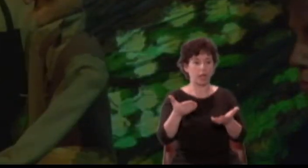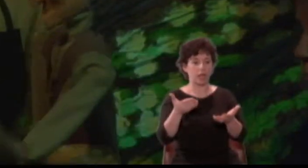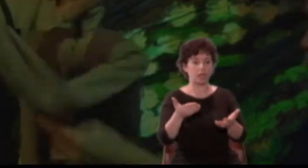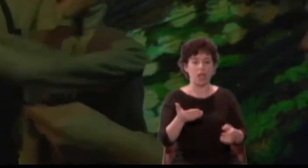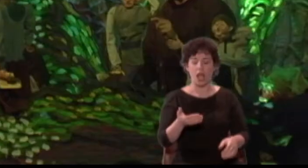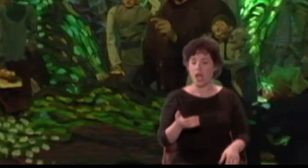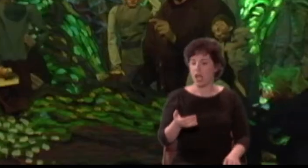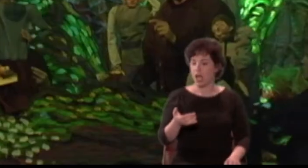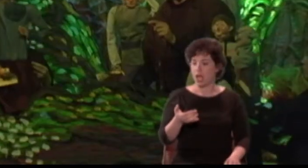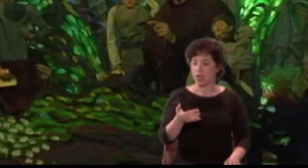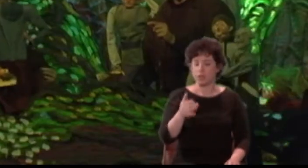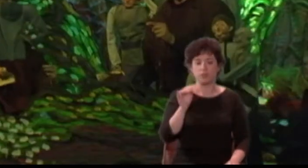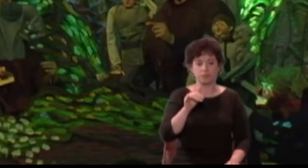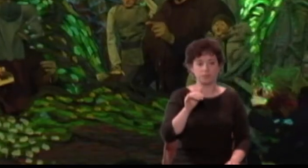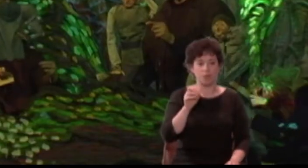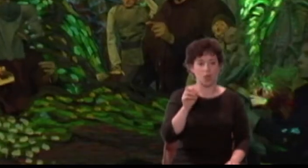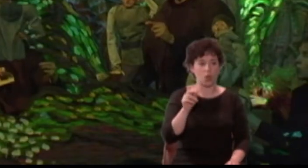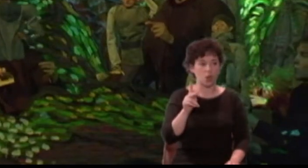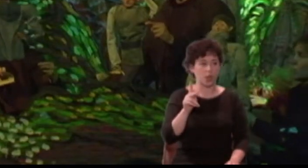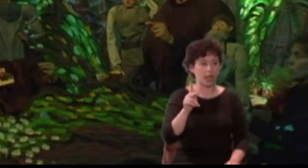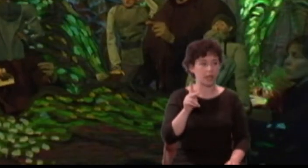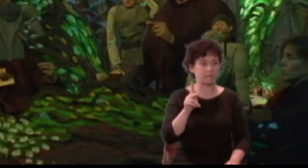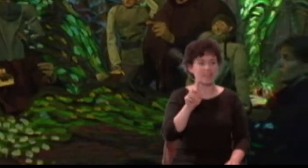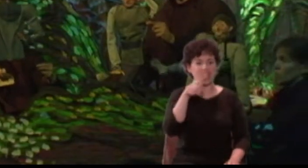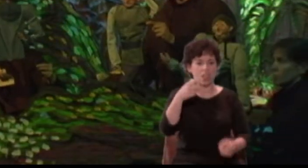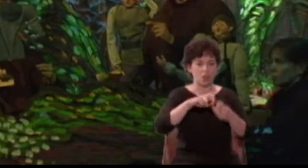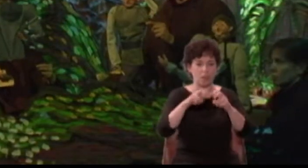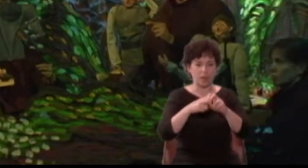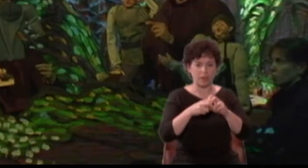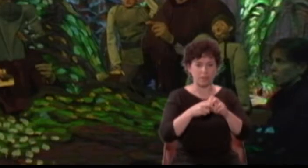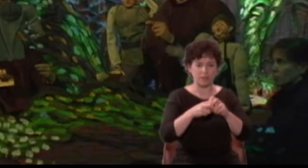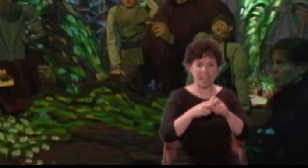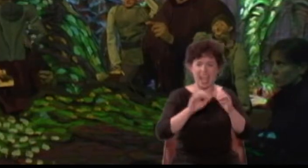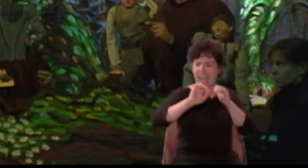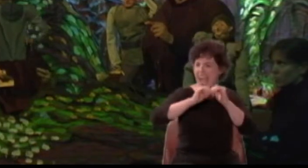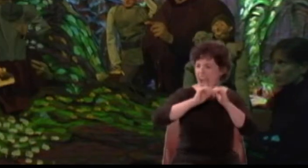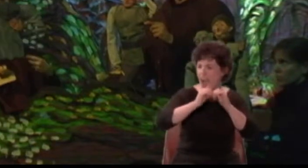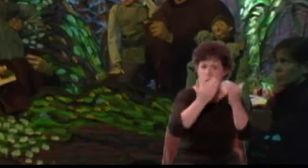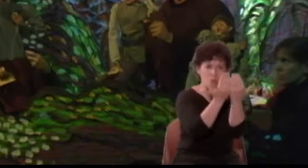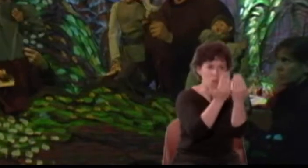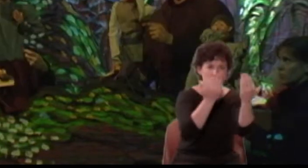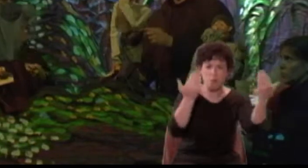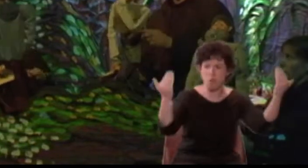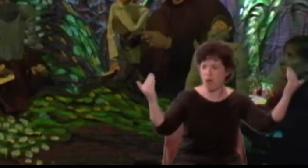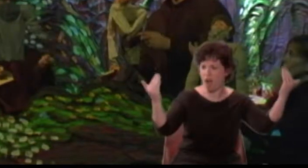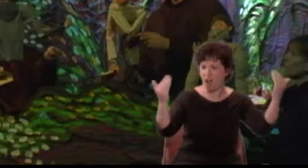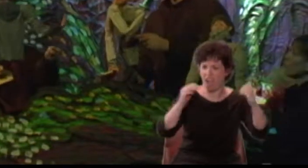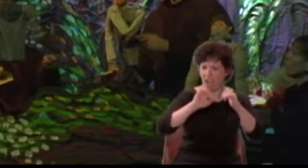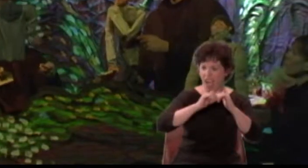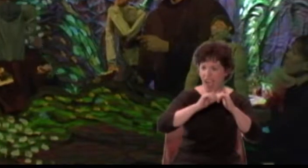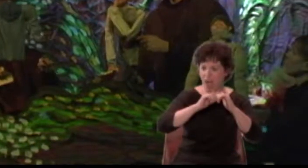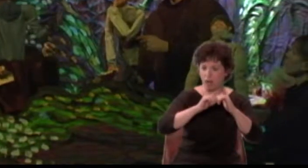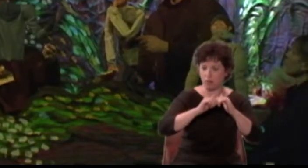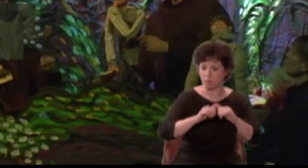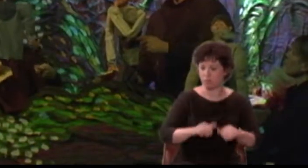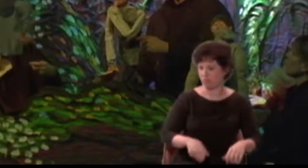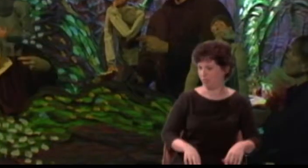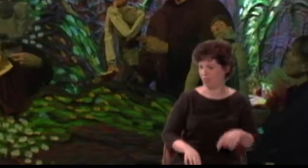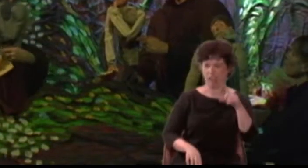for Pyramus and Thisby did talk through the chink in a wall. Snout: You can never bring in a wall. What say you, Bottom?